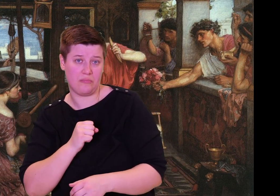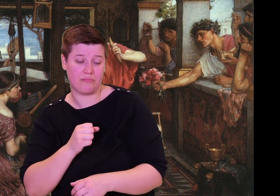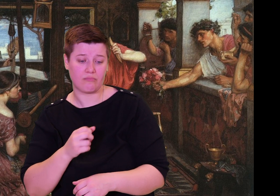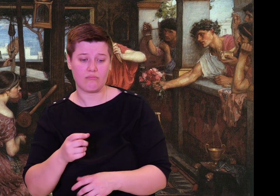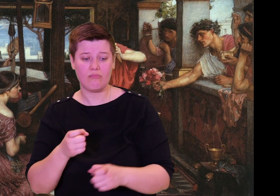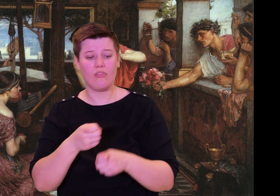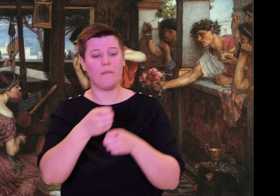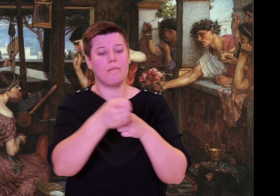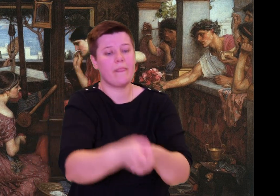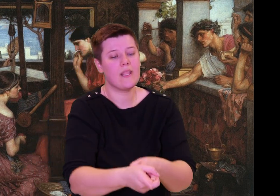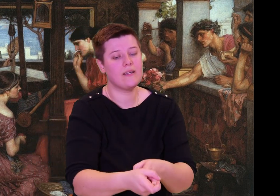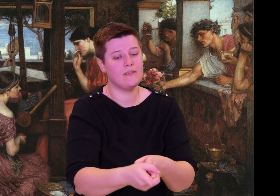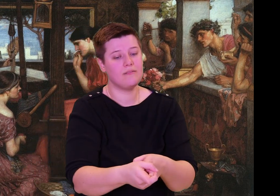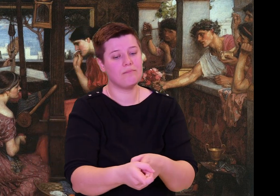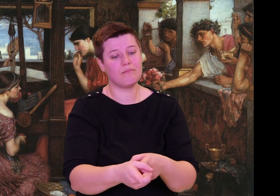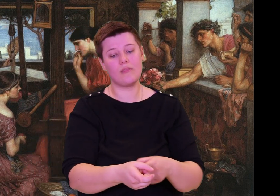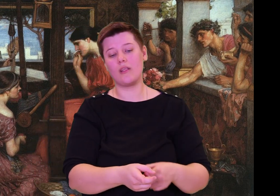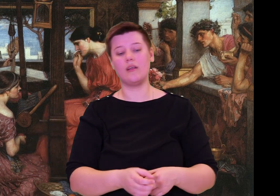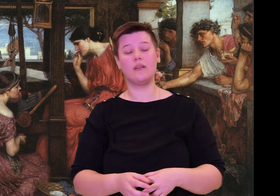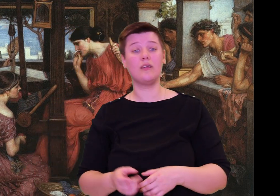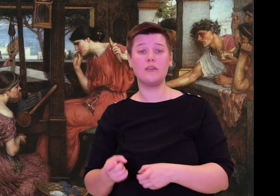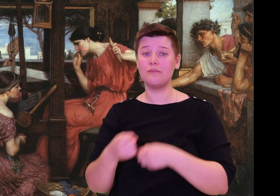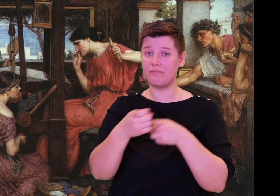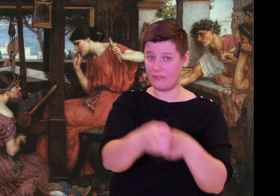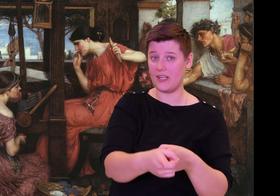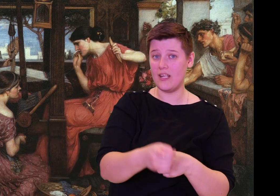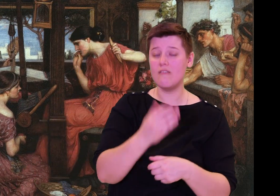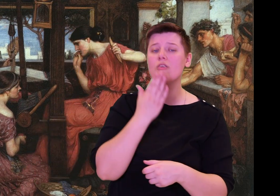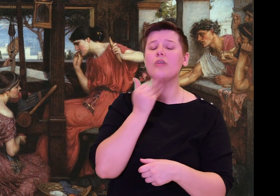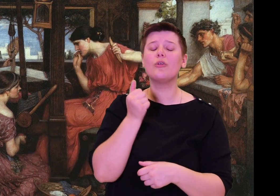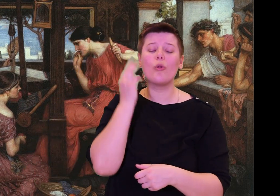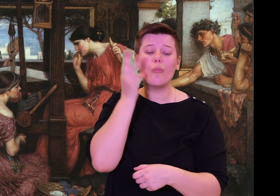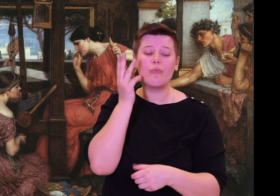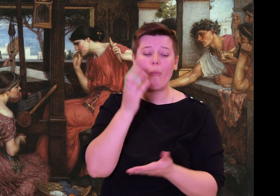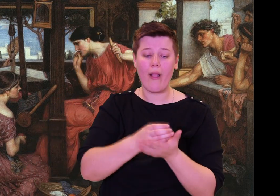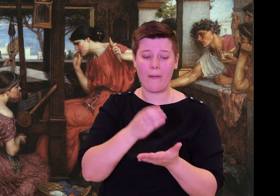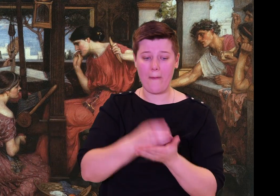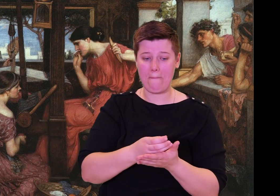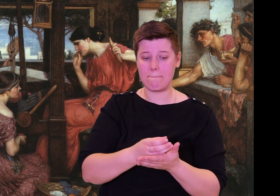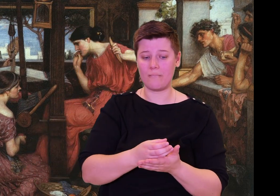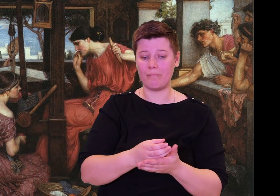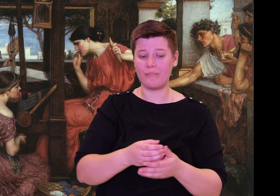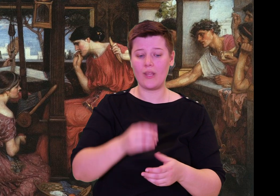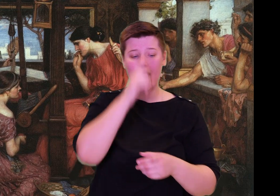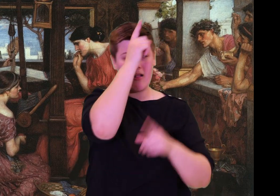"Now guest, give prayers of thanks to Lord Poseidon, and pour libations for the god.